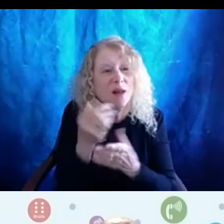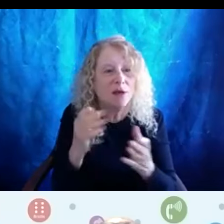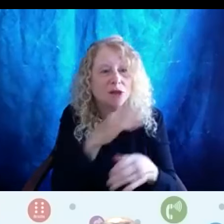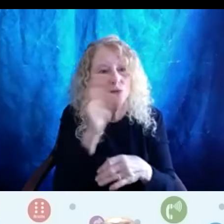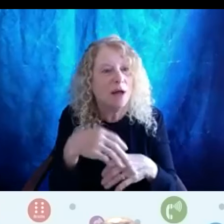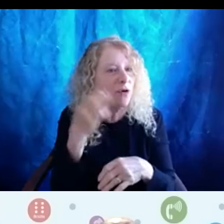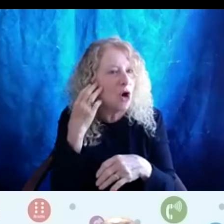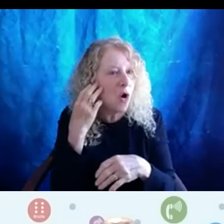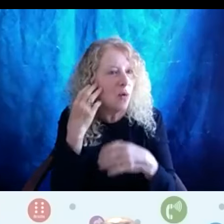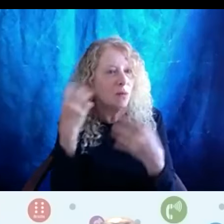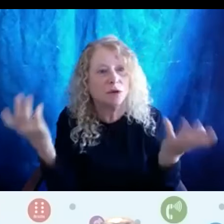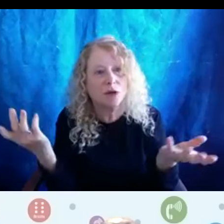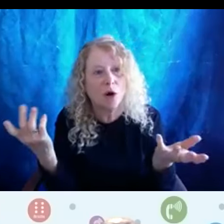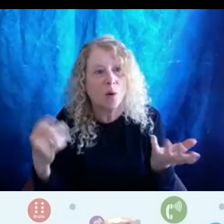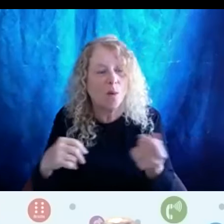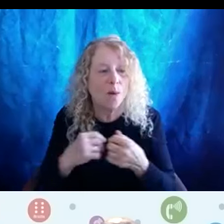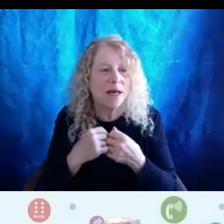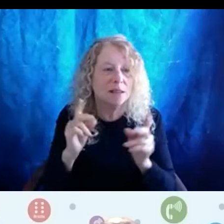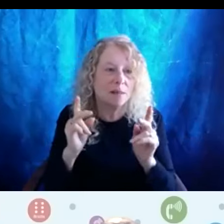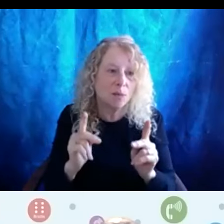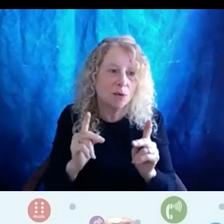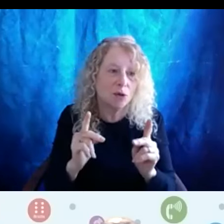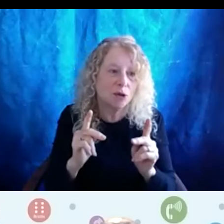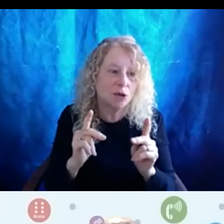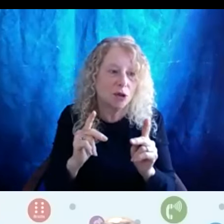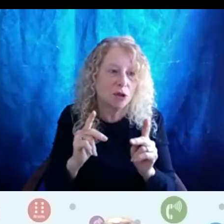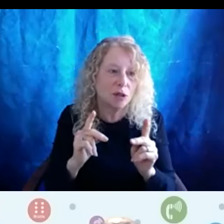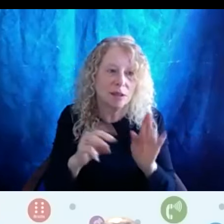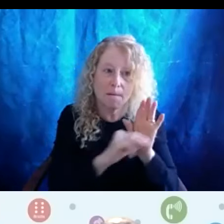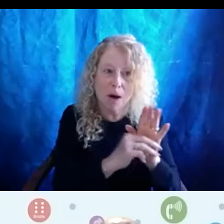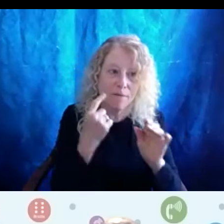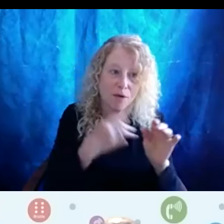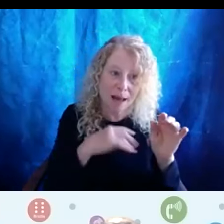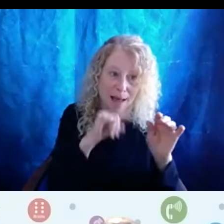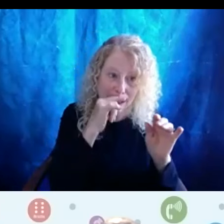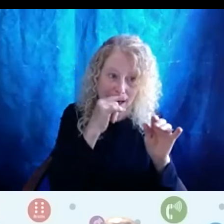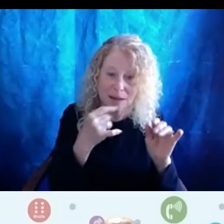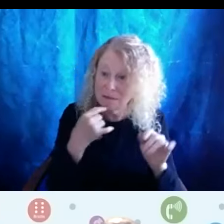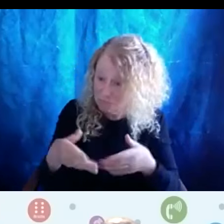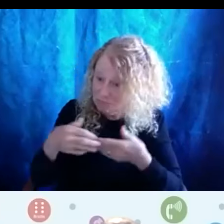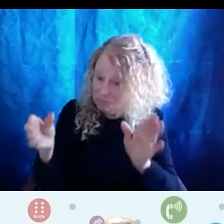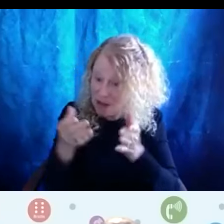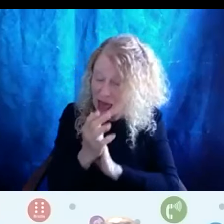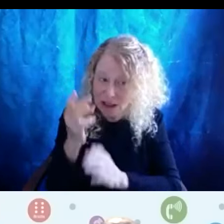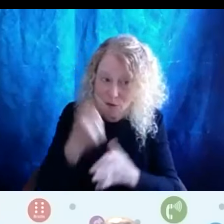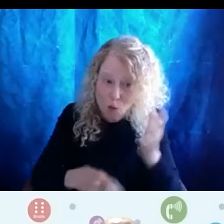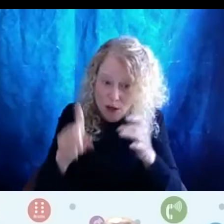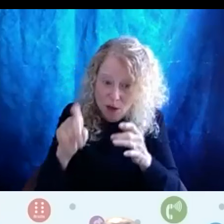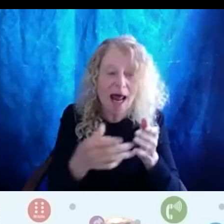So as a person and model to even my kiddos, you know, it's like ask for what you need, Ask for the accommodations